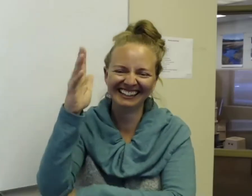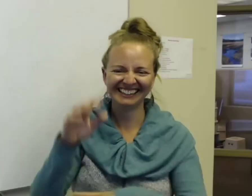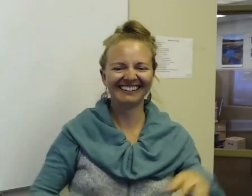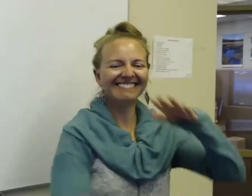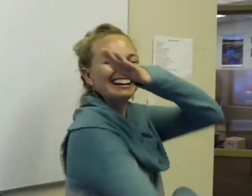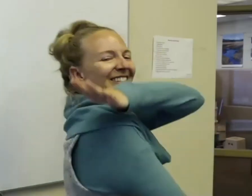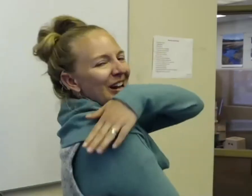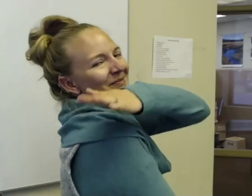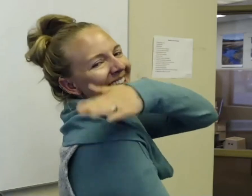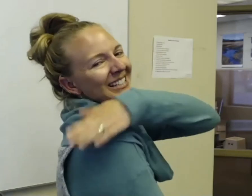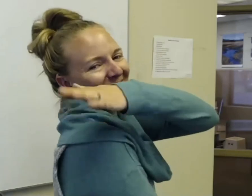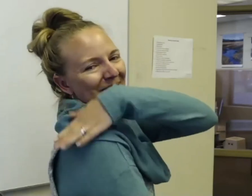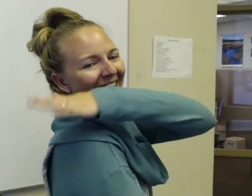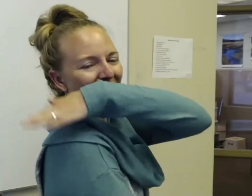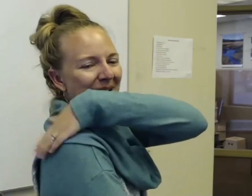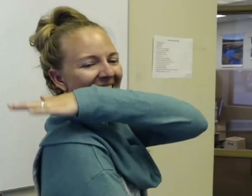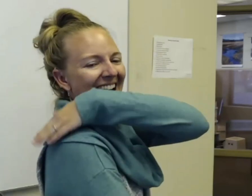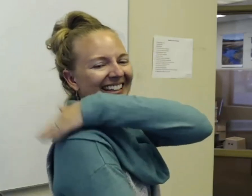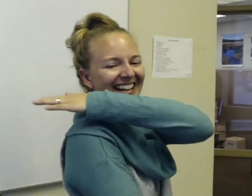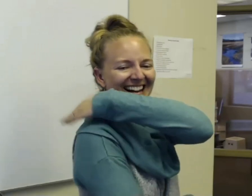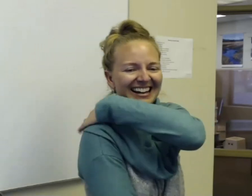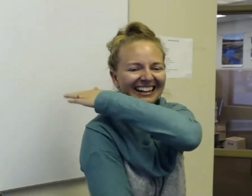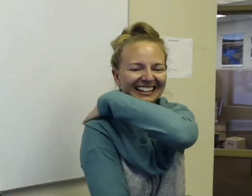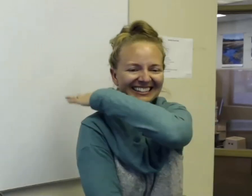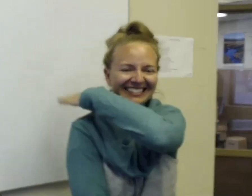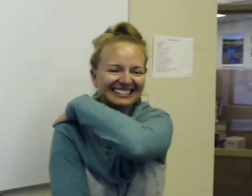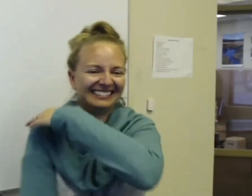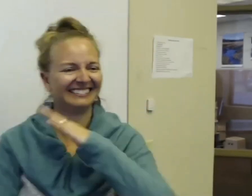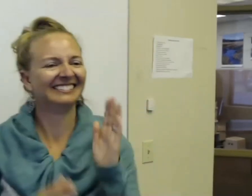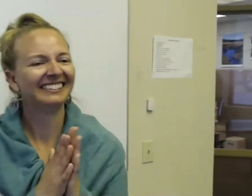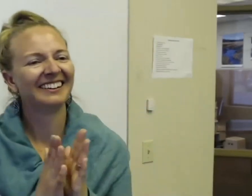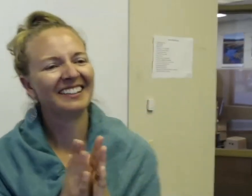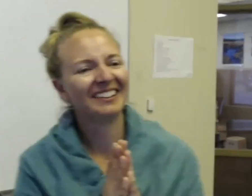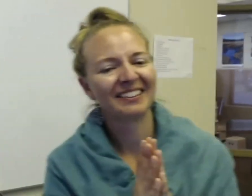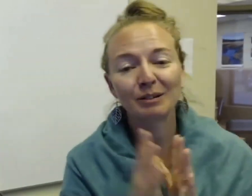All right, good job you guys. Give a pat on the back. Nice. That was beautiful.